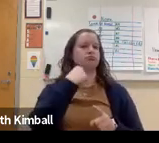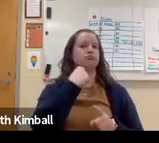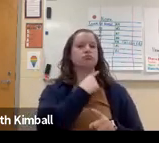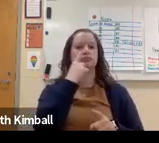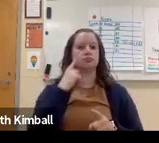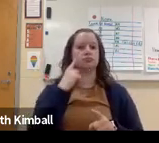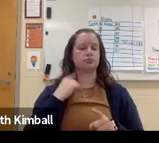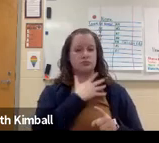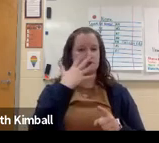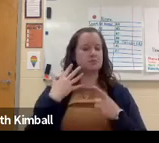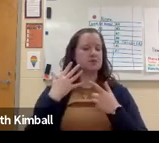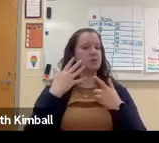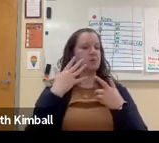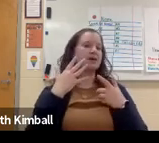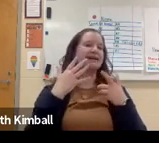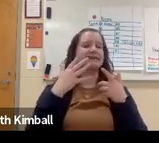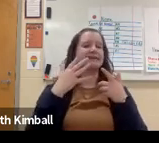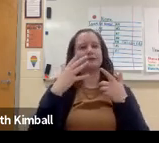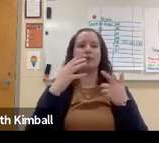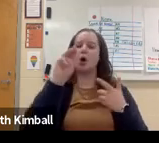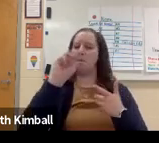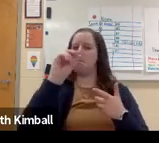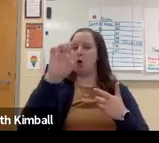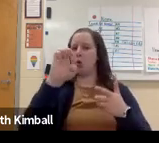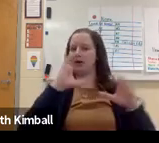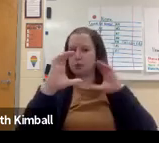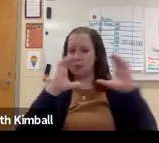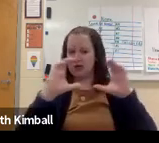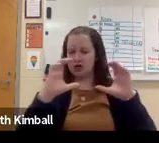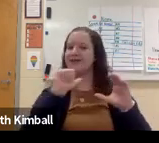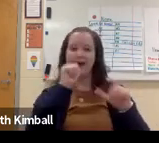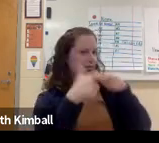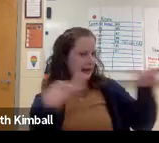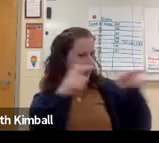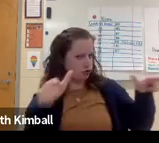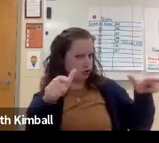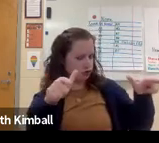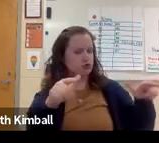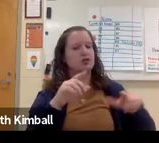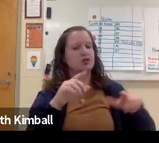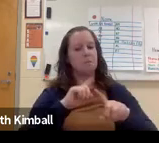are happening on the face. It is a mode of communication.